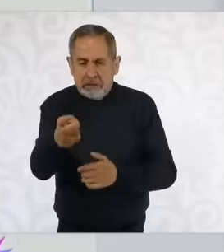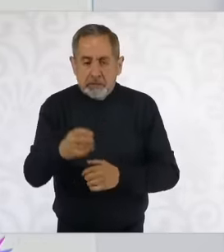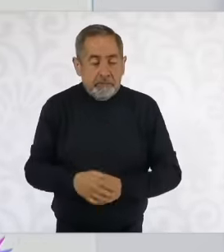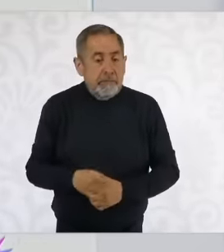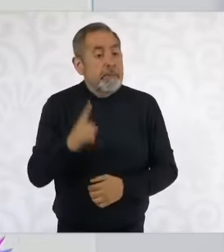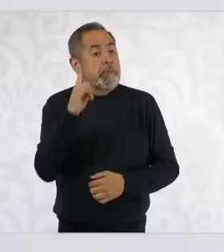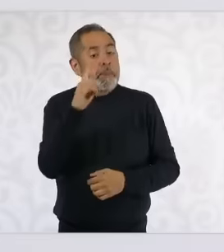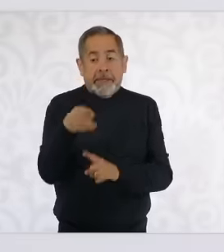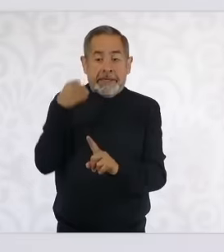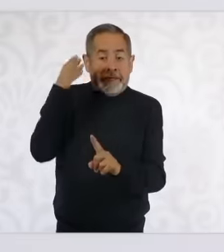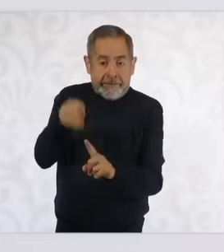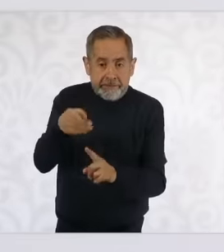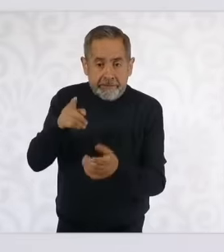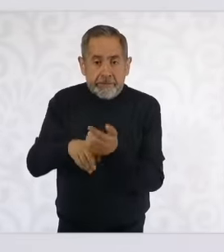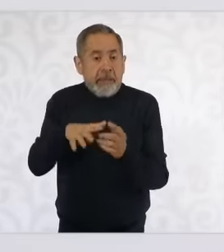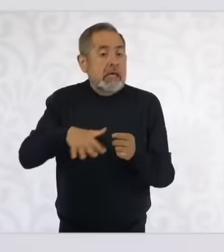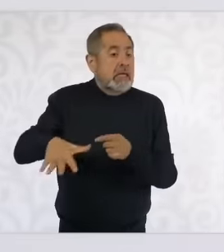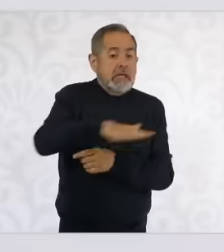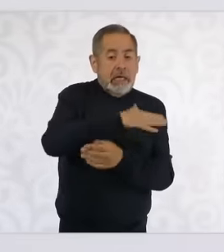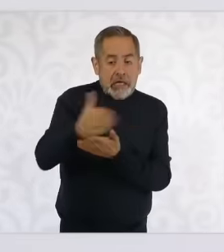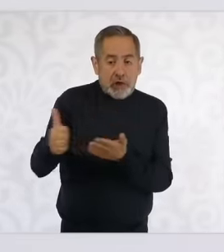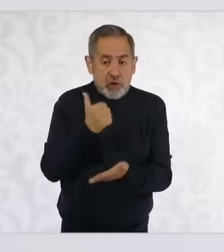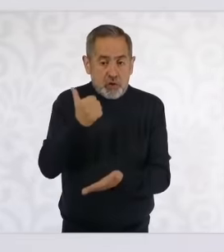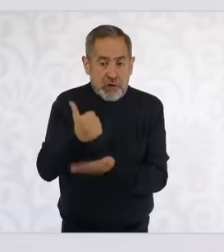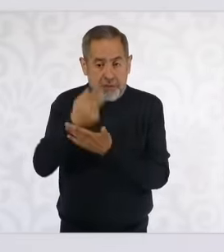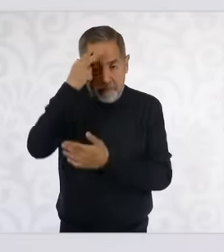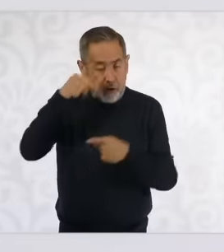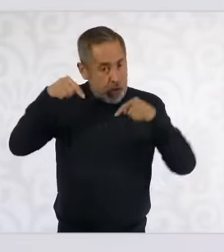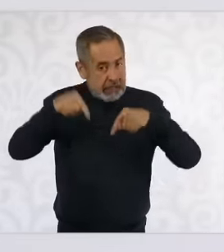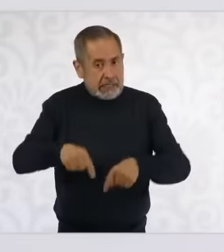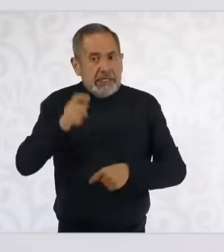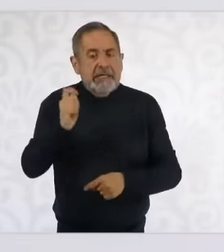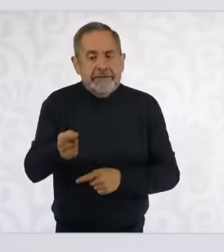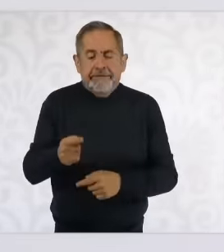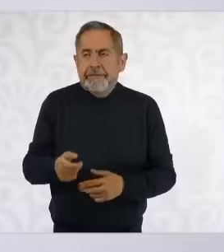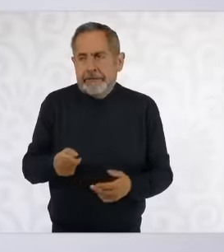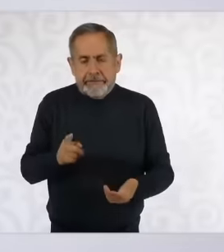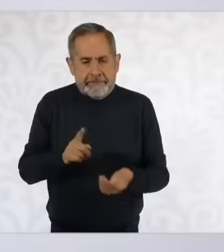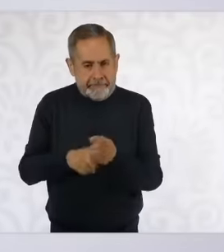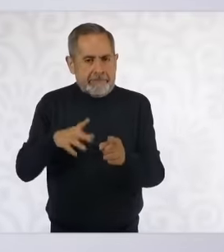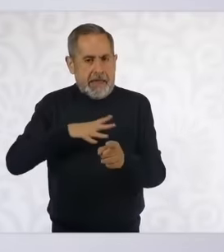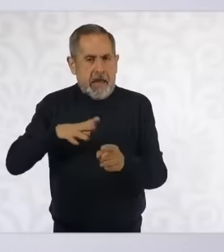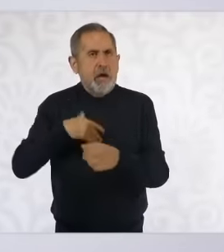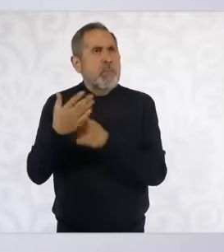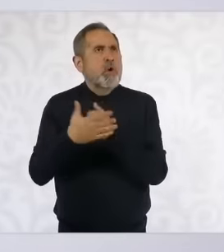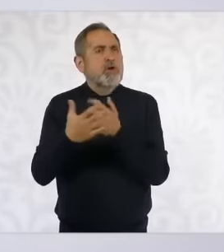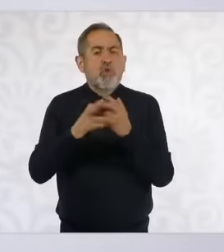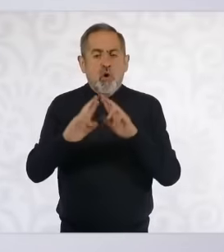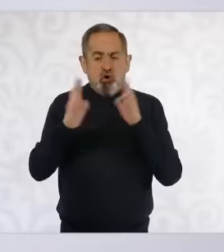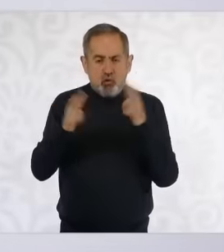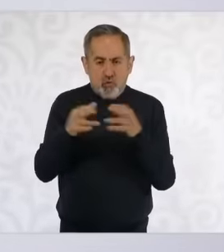the case of the metropolitan area of the Valley of Mexico, we have We installed a meeting in which the